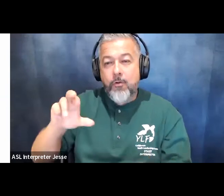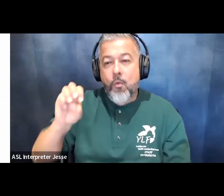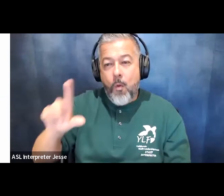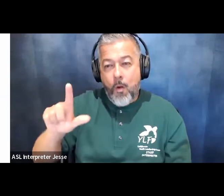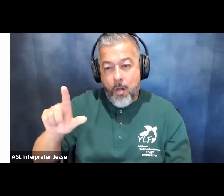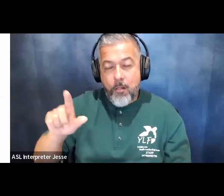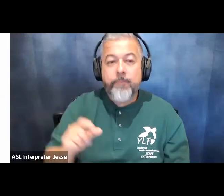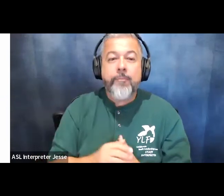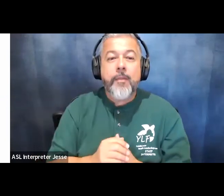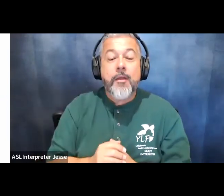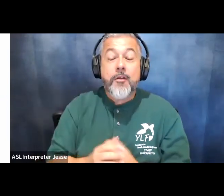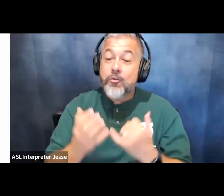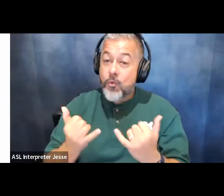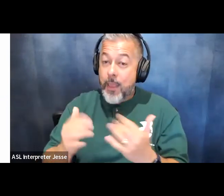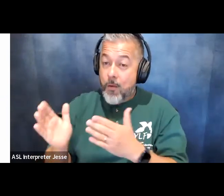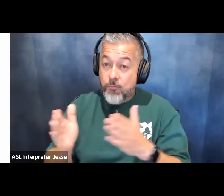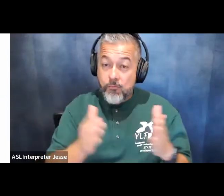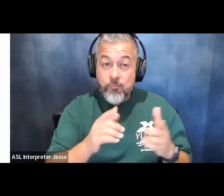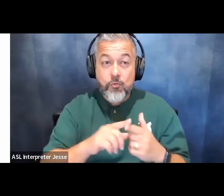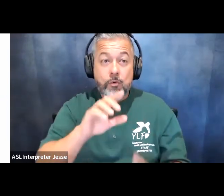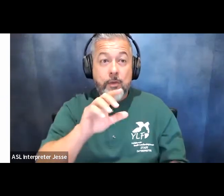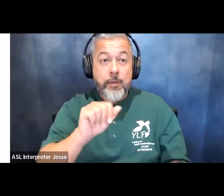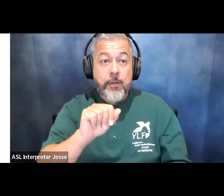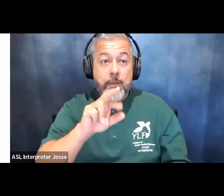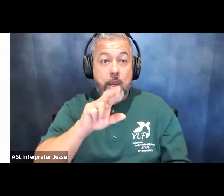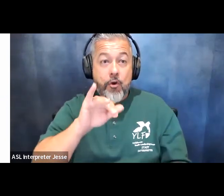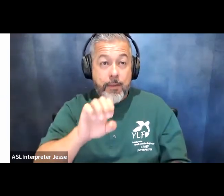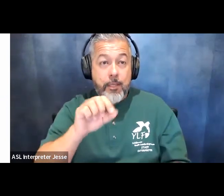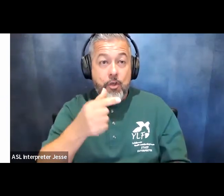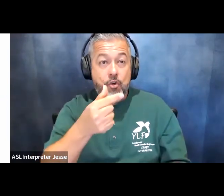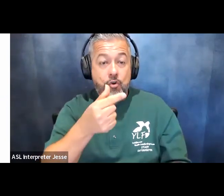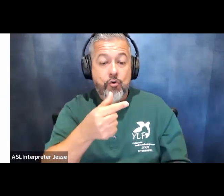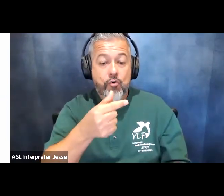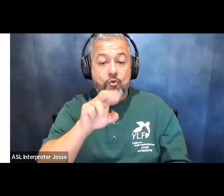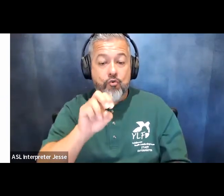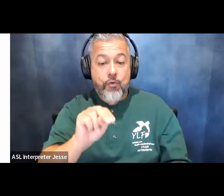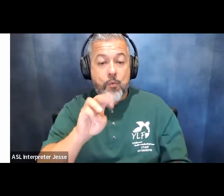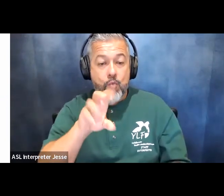am going to turn it over to carrie greenwood who is our aylf chair carrie take it away